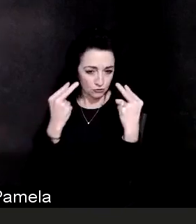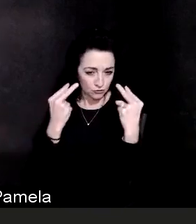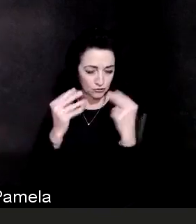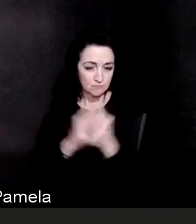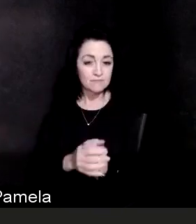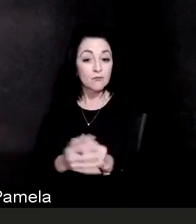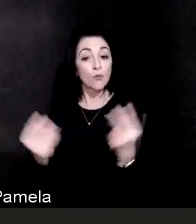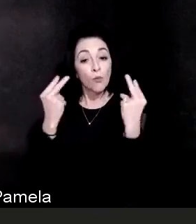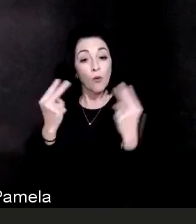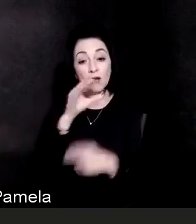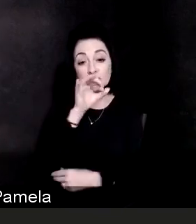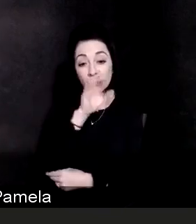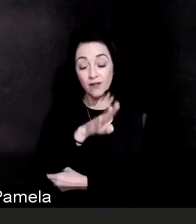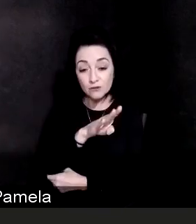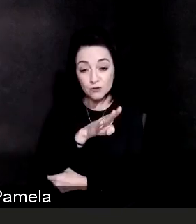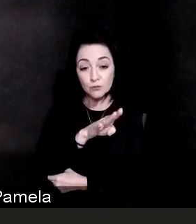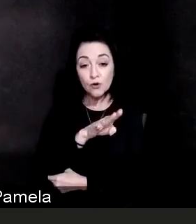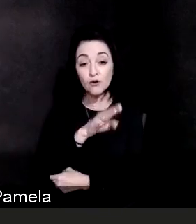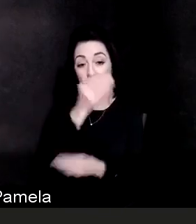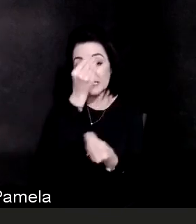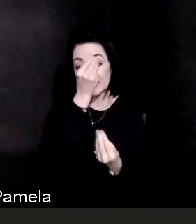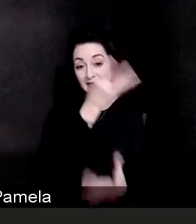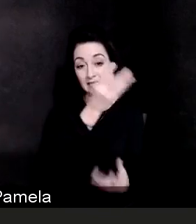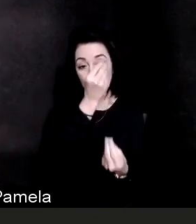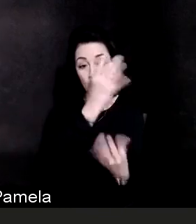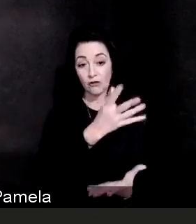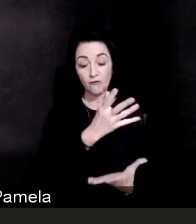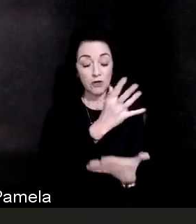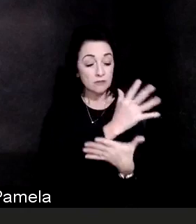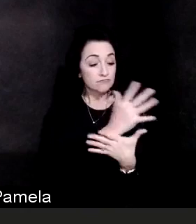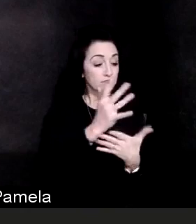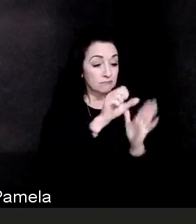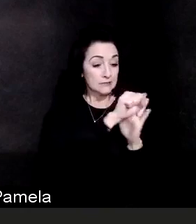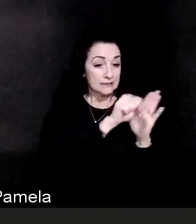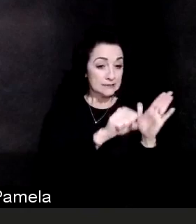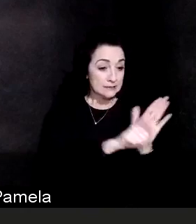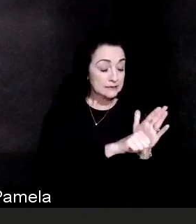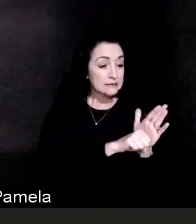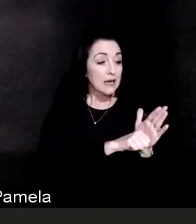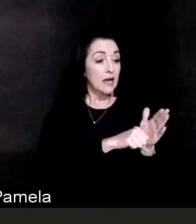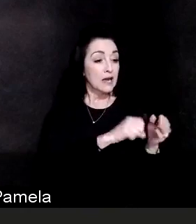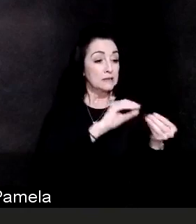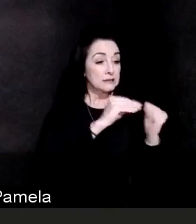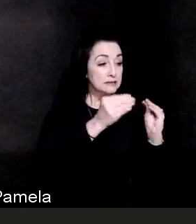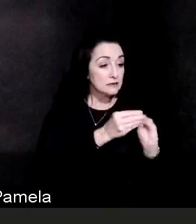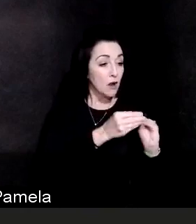the information about everything from the state's hotline to all the information that we have for you